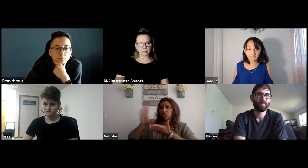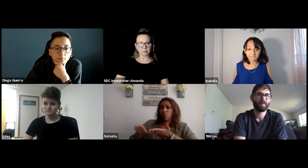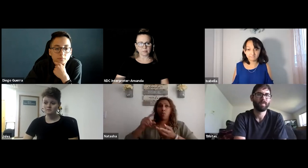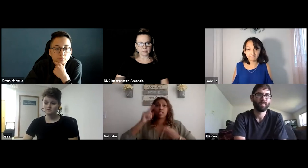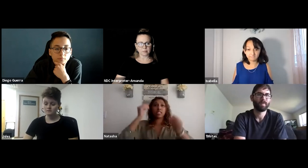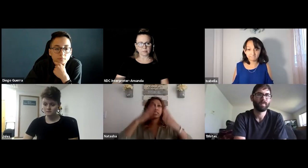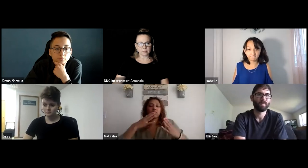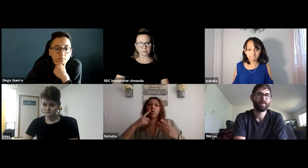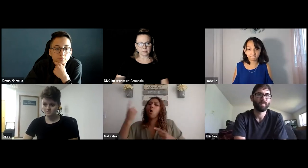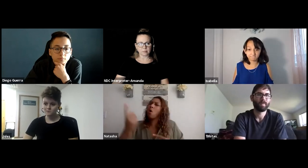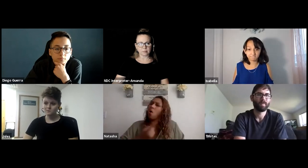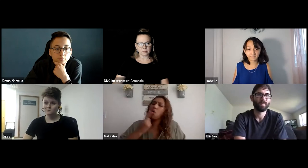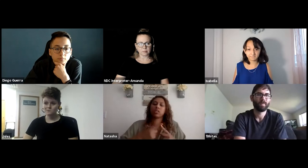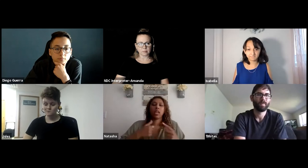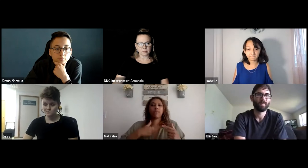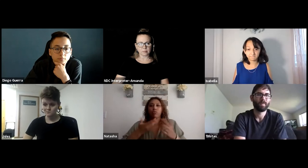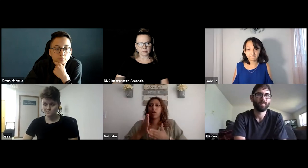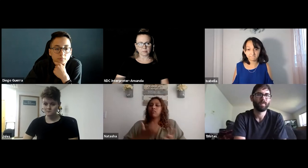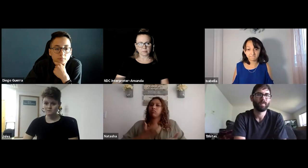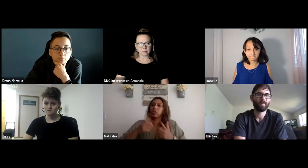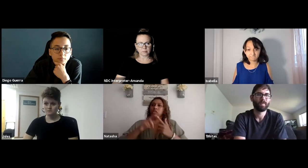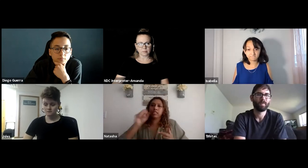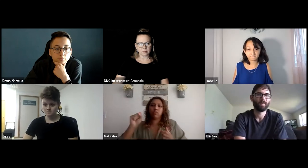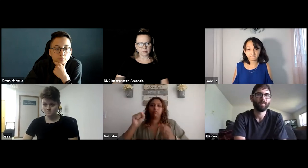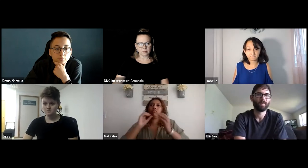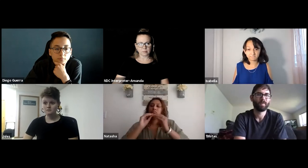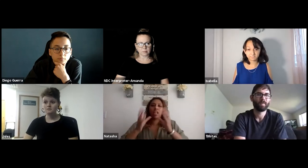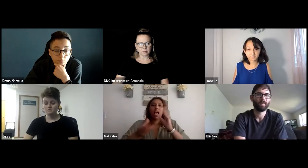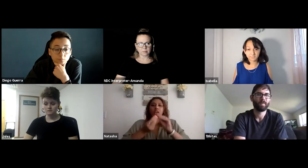with the DSS office whether it's an issue with a hearing student or a professor,